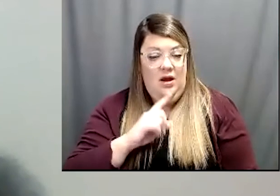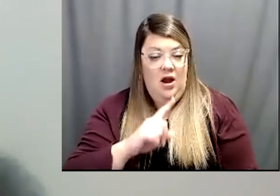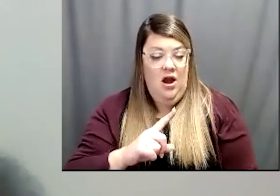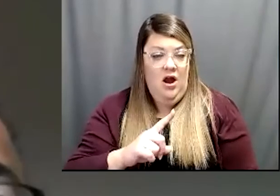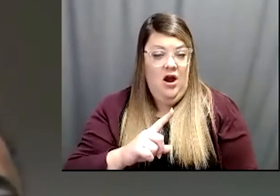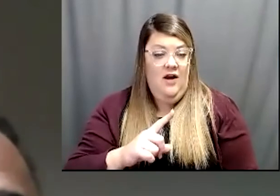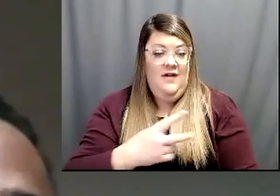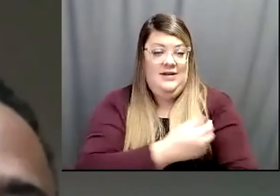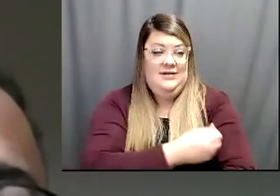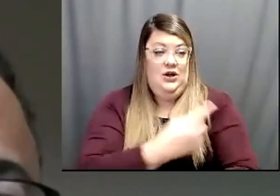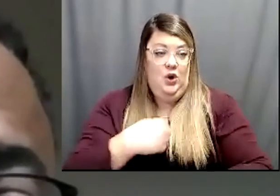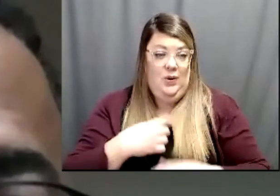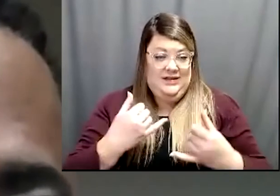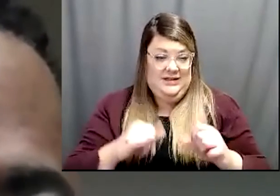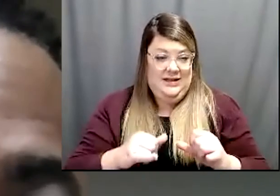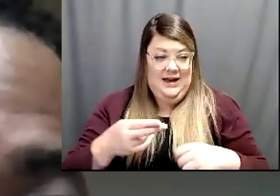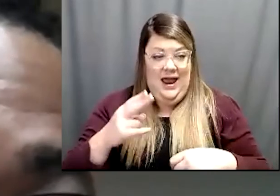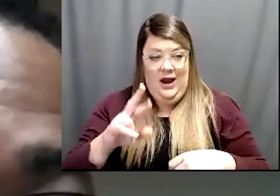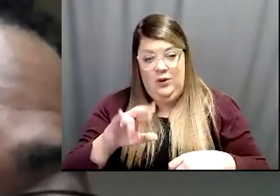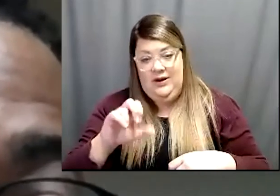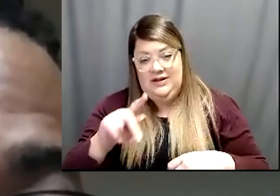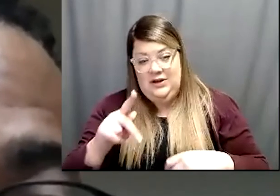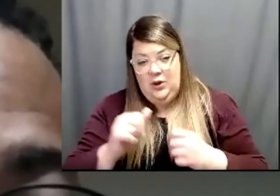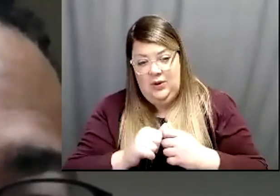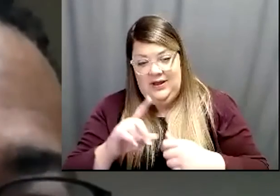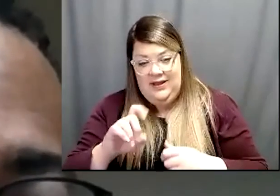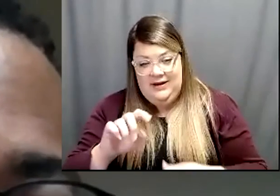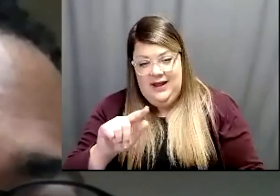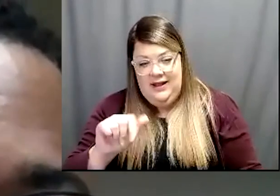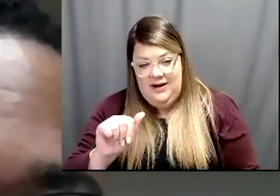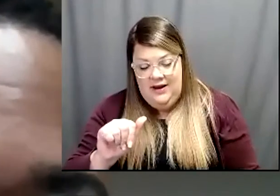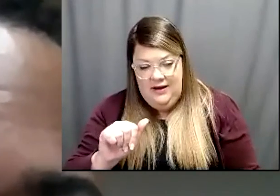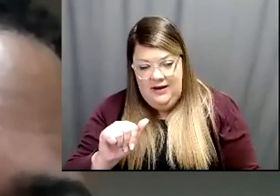Yeah, it's another great question! So, yeah! You are at less risk. So we do know that